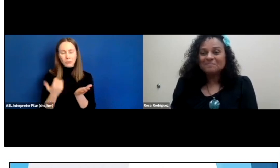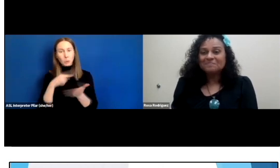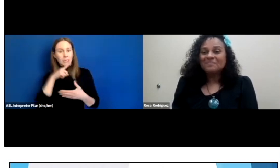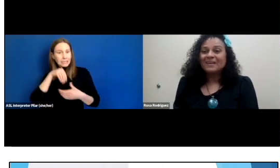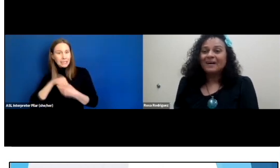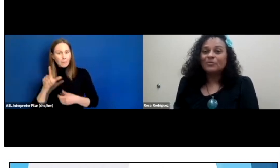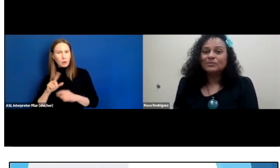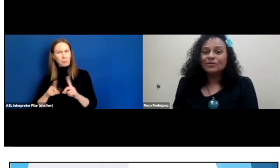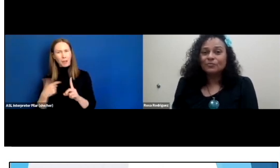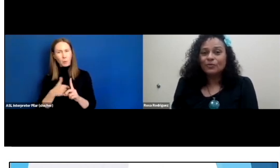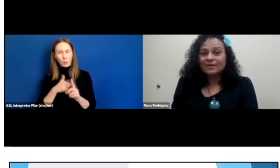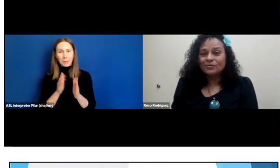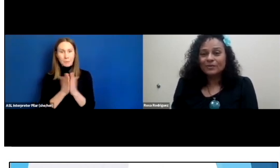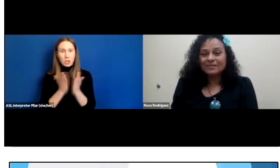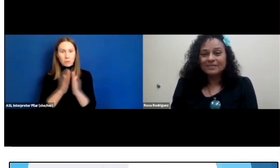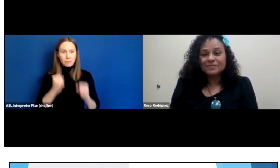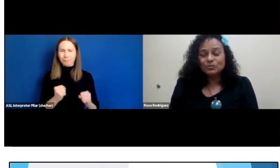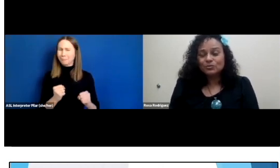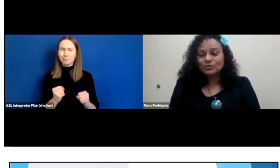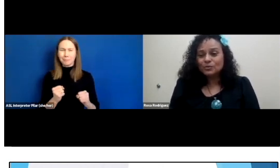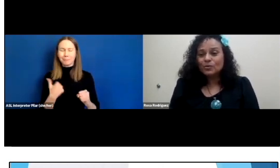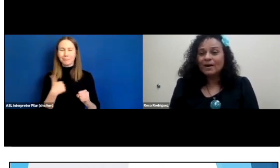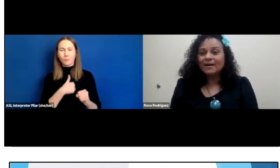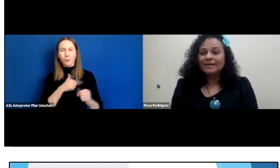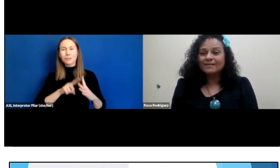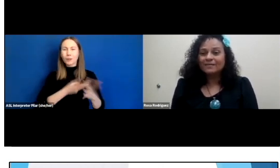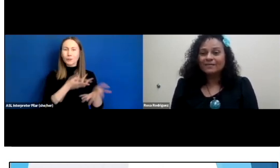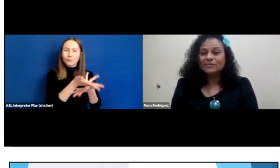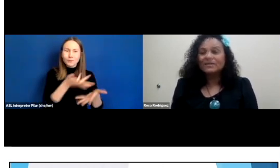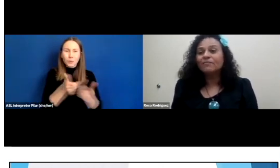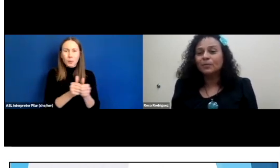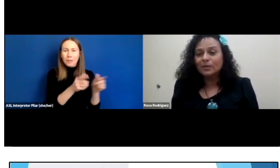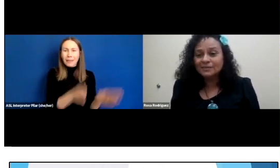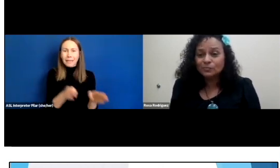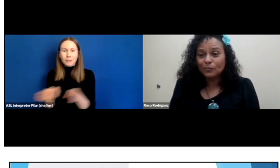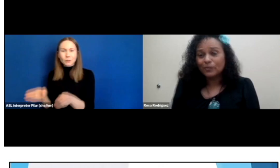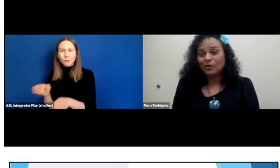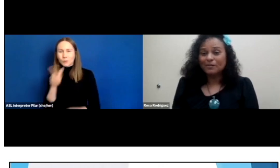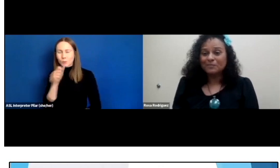We started working with individuals who had -- with deaf plus is what we call them.